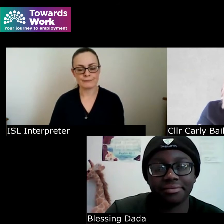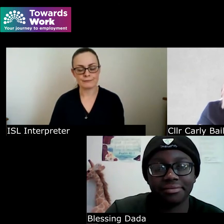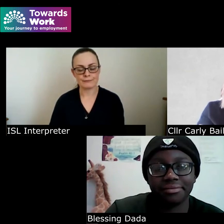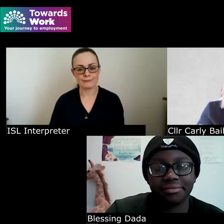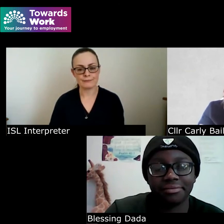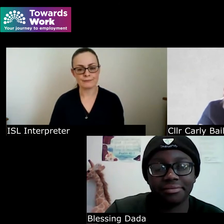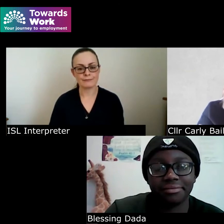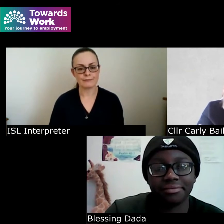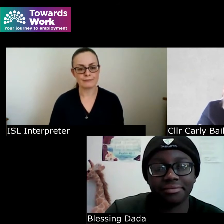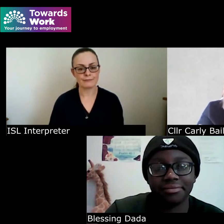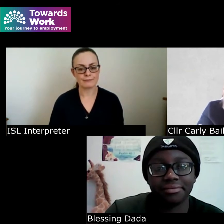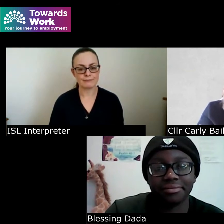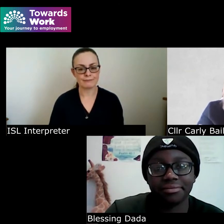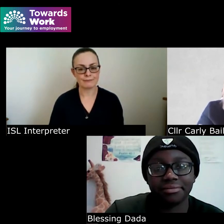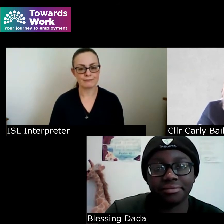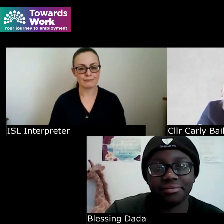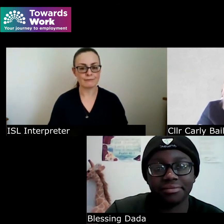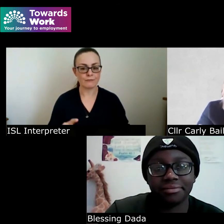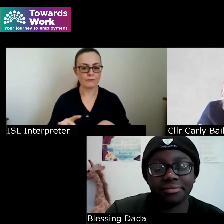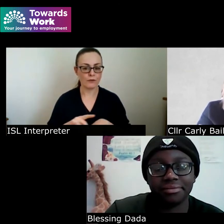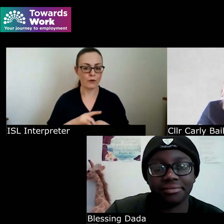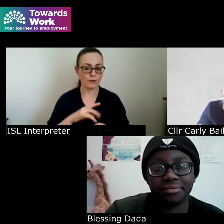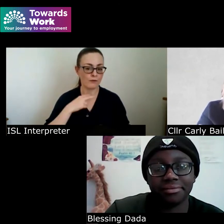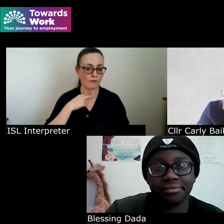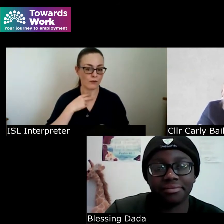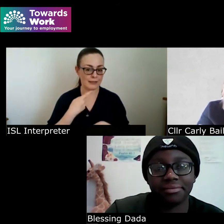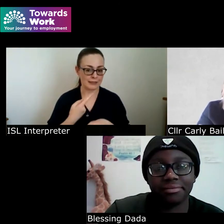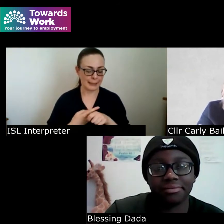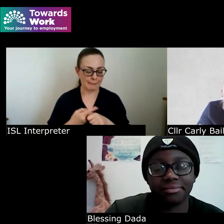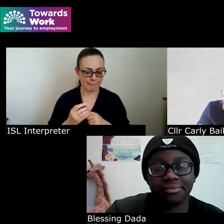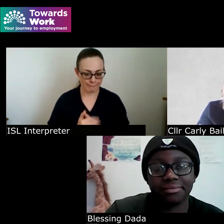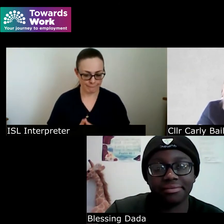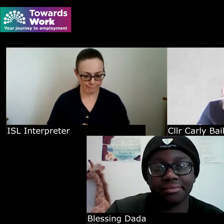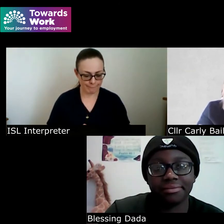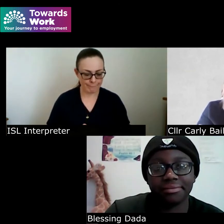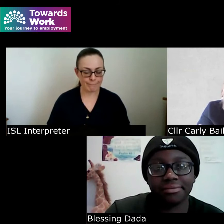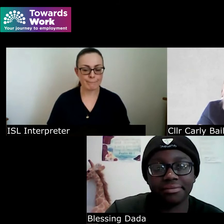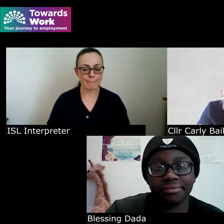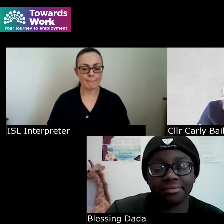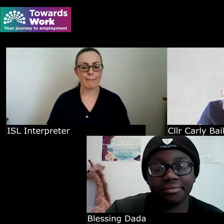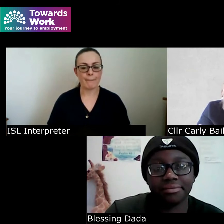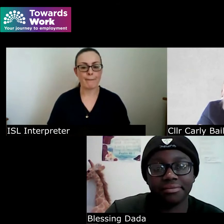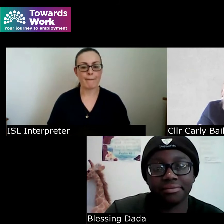okay so um just going back to um to what